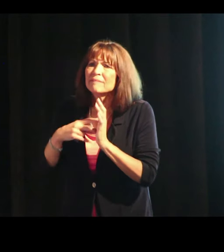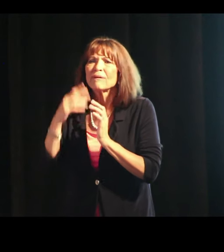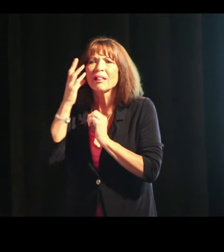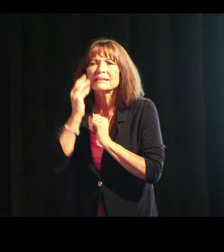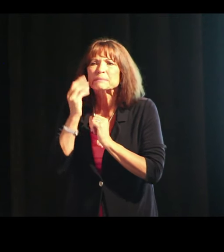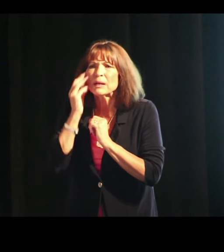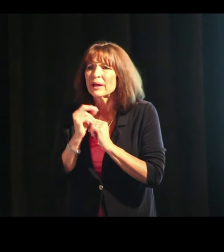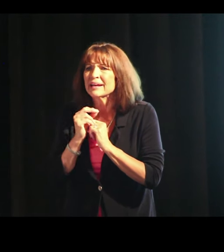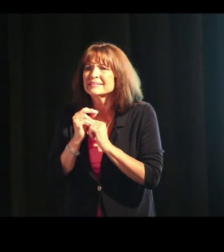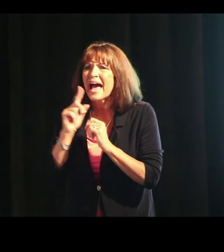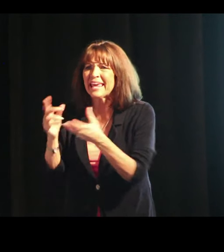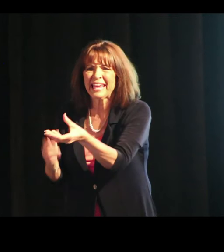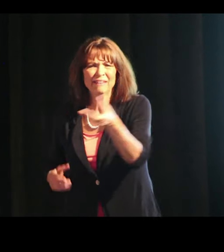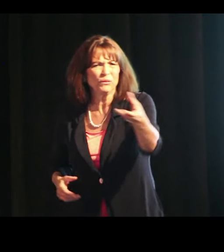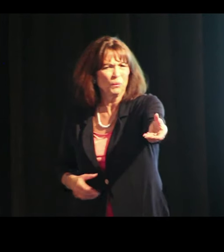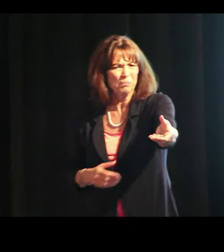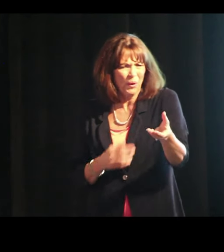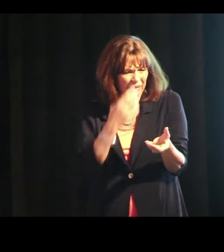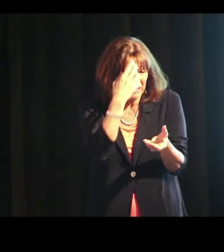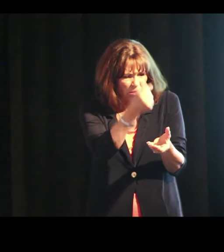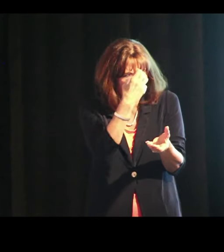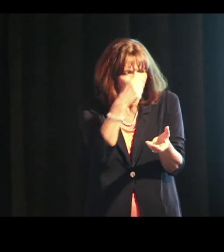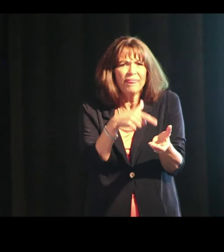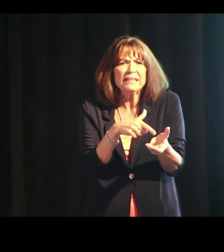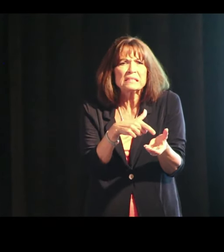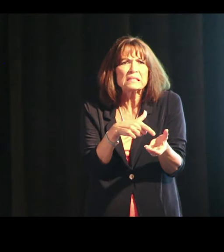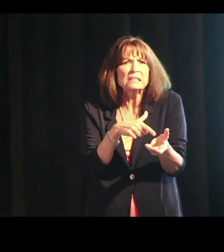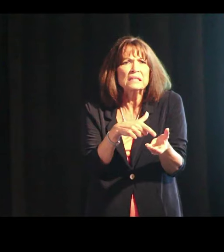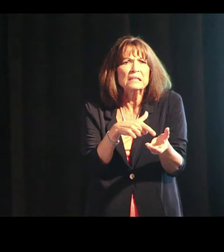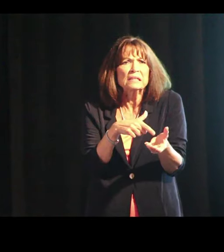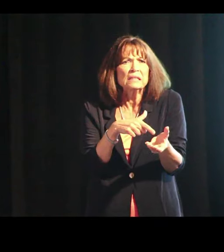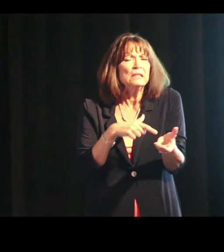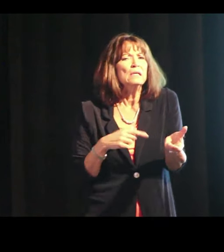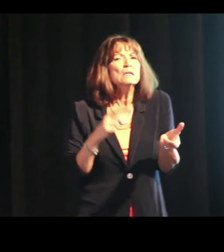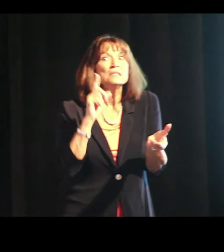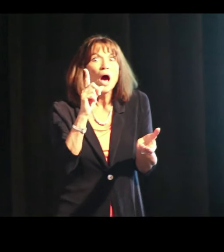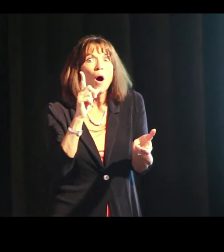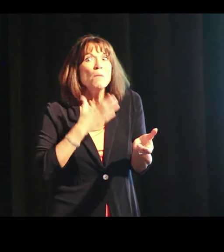From real meaningful experience, not from just a list of words that one needs to memorize.